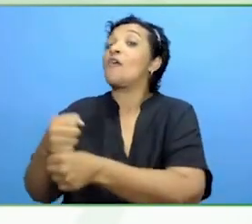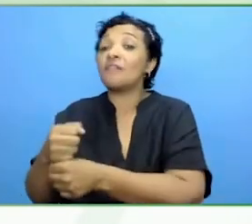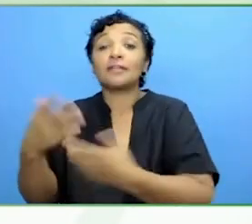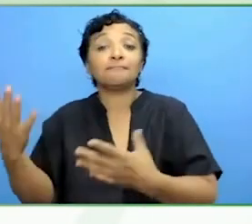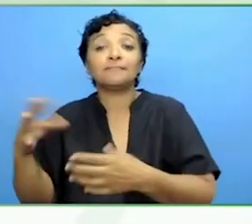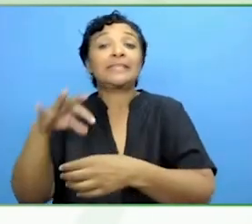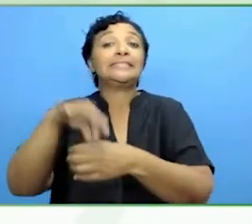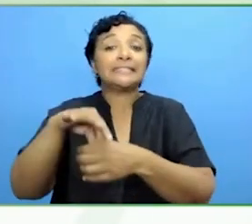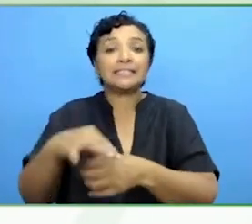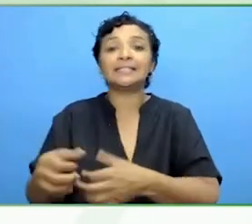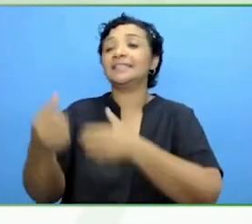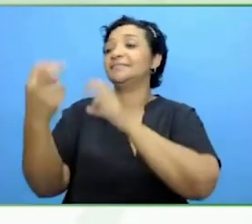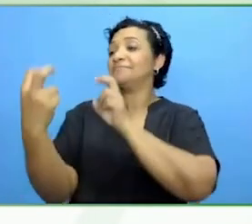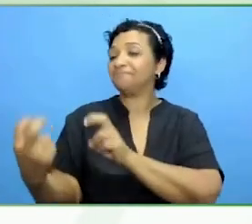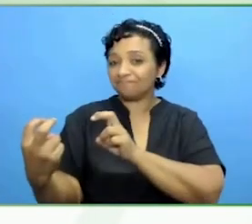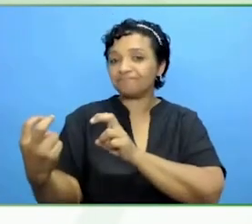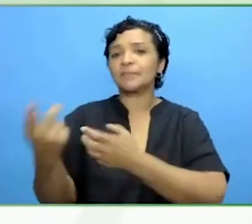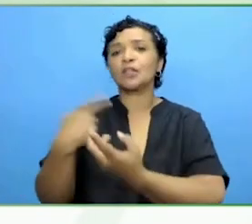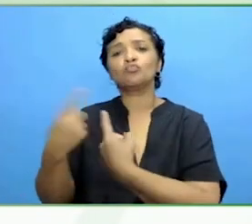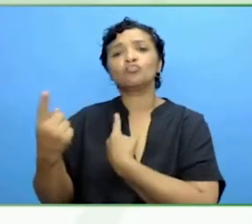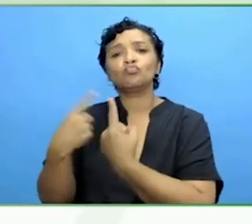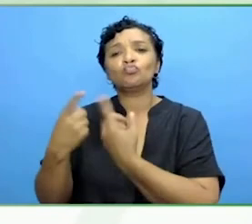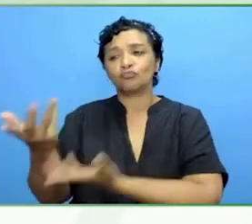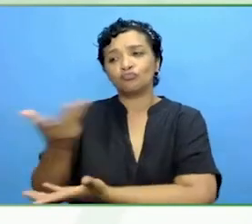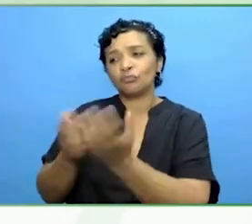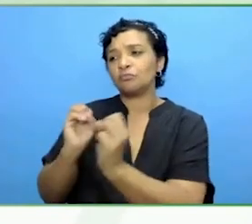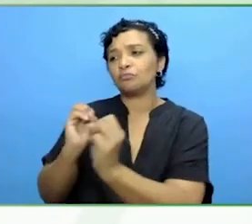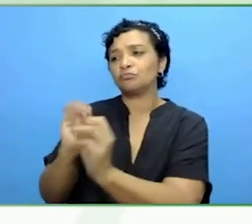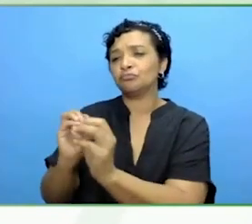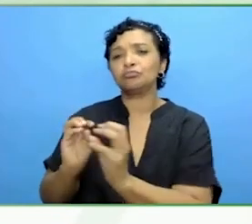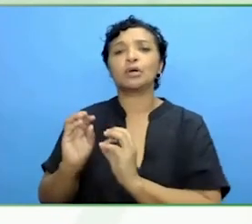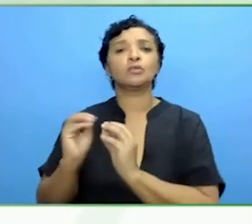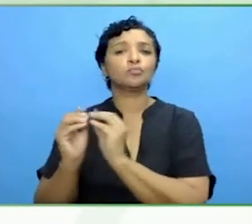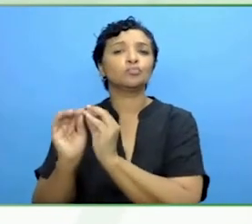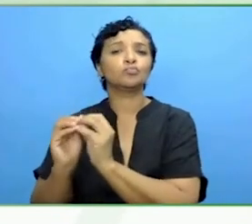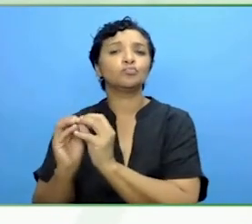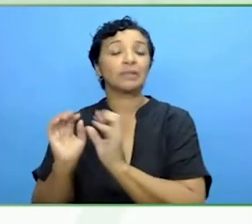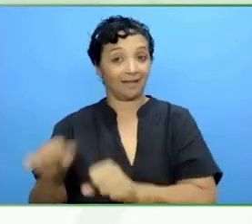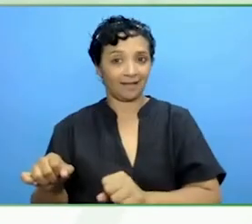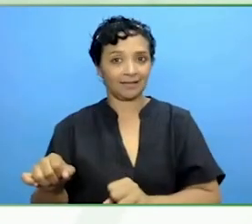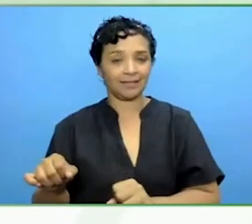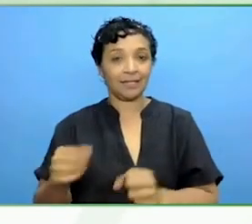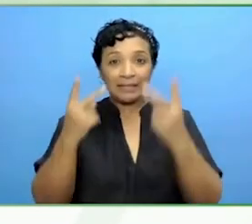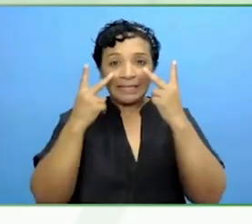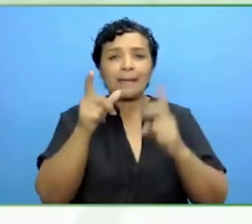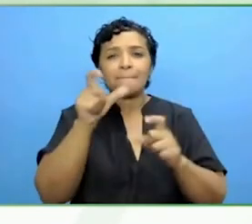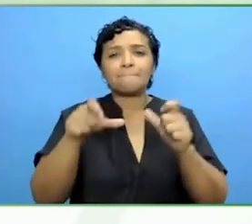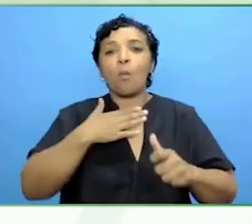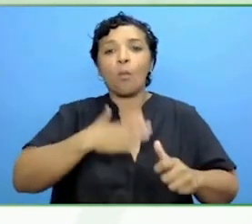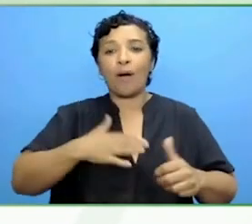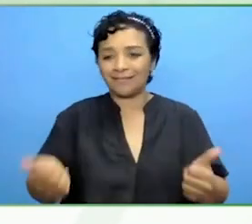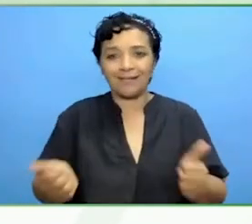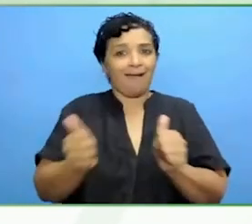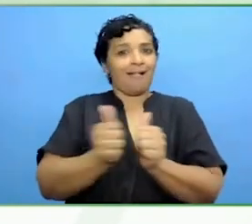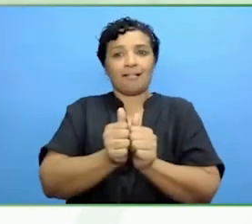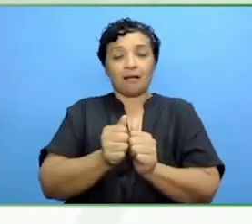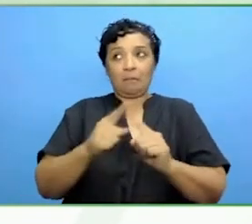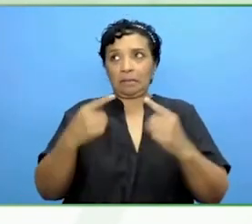sit, have a conversation. People want to be allies. They do not know the etiquette.